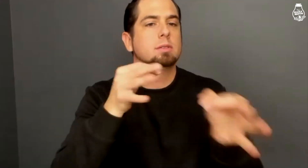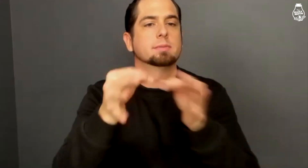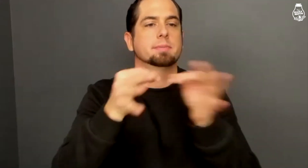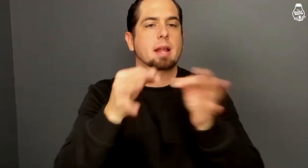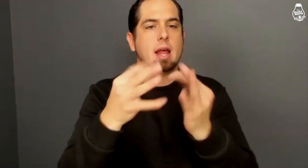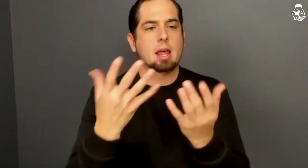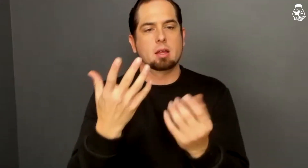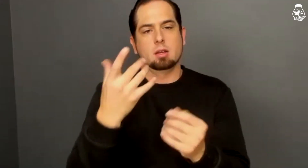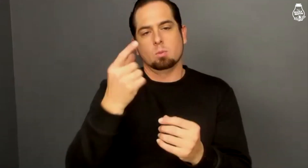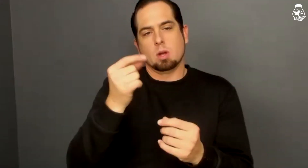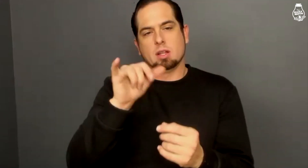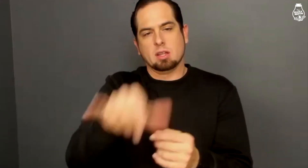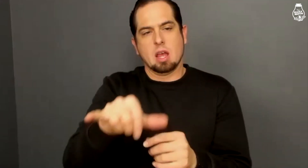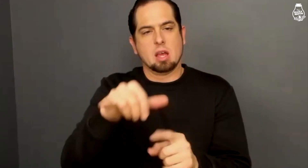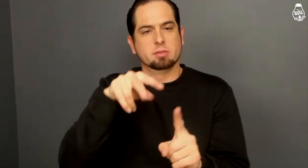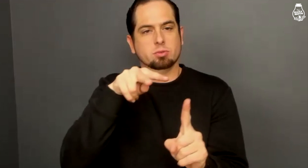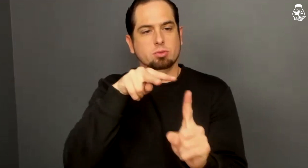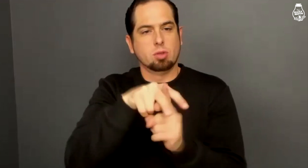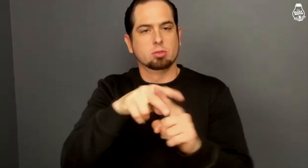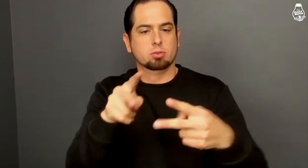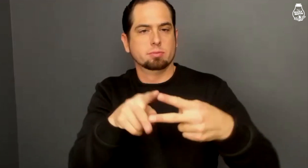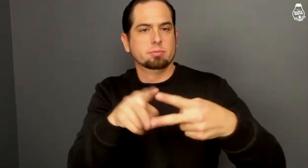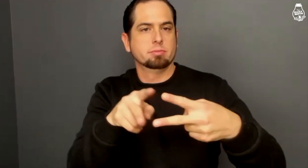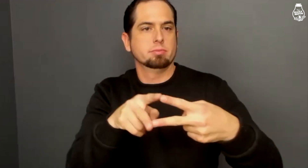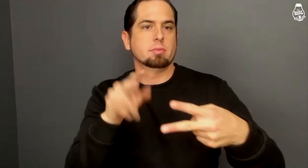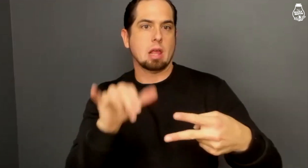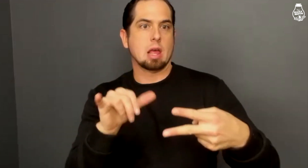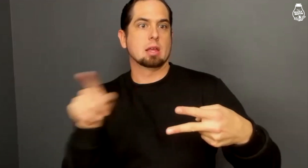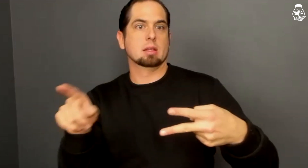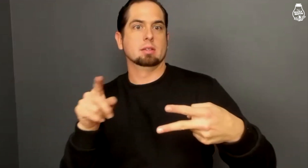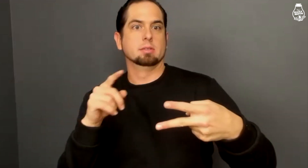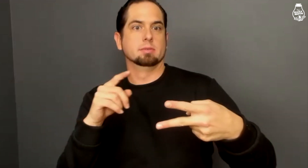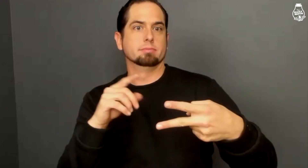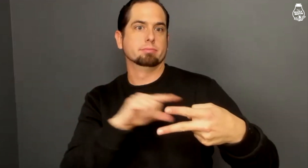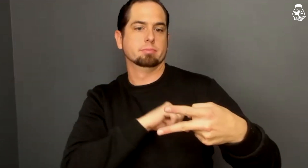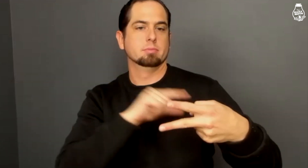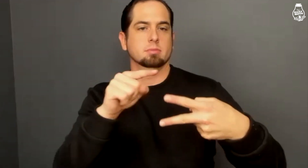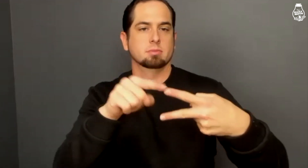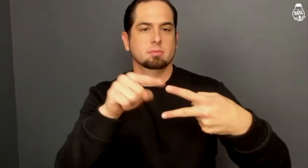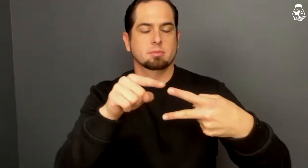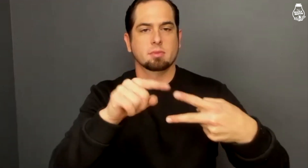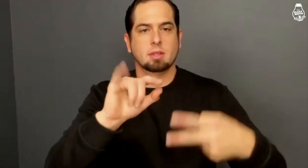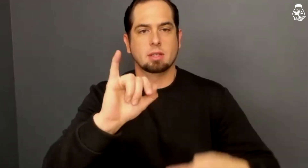Can you explain the charges that he was convicted with,